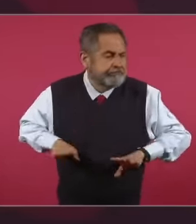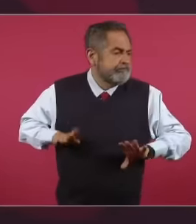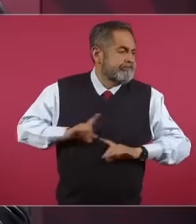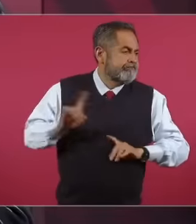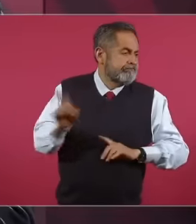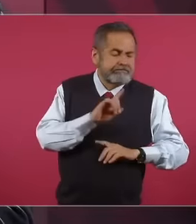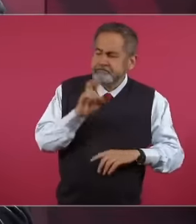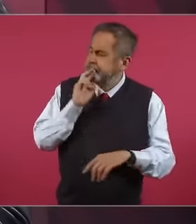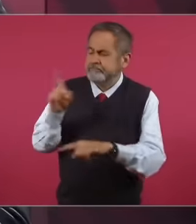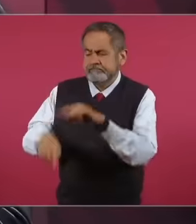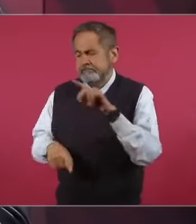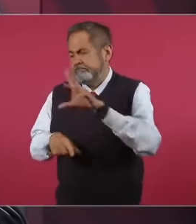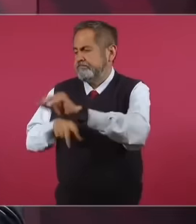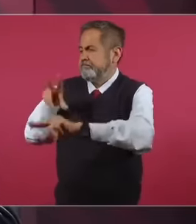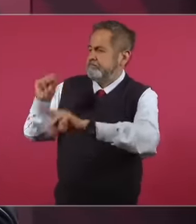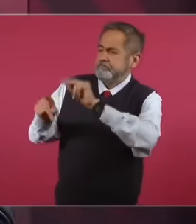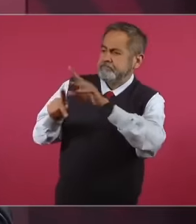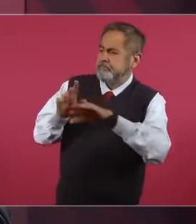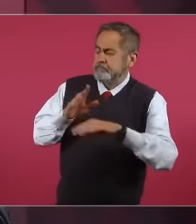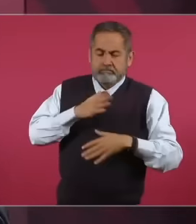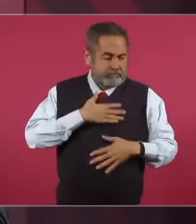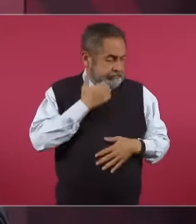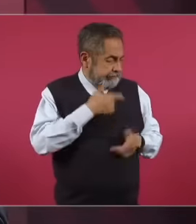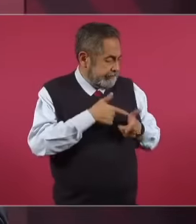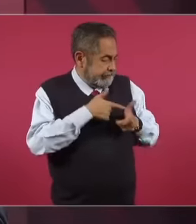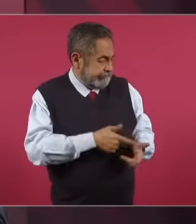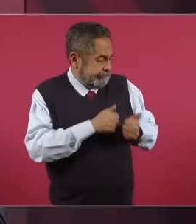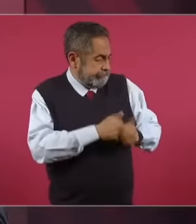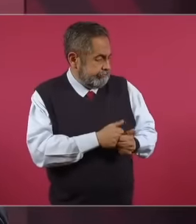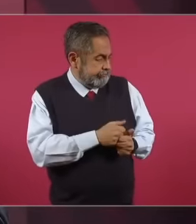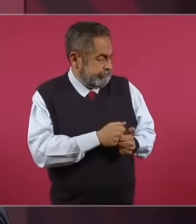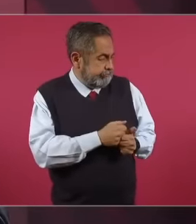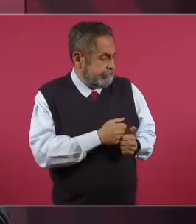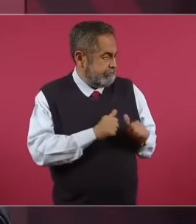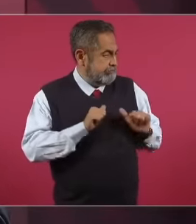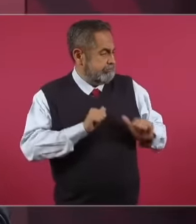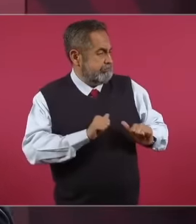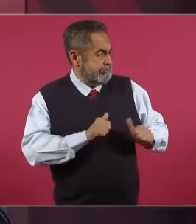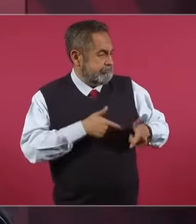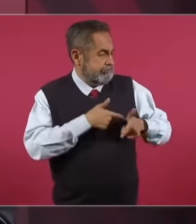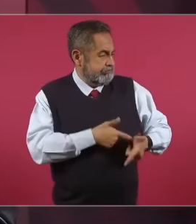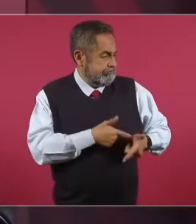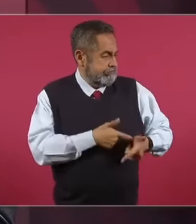privileges so that there is authentic